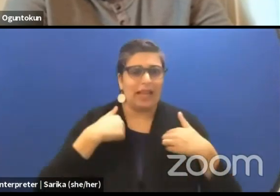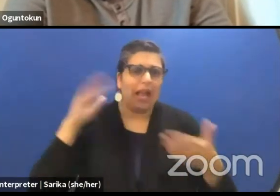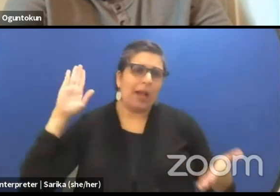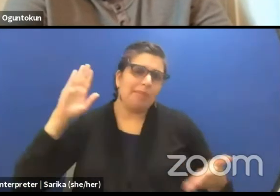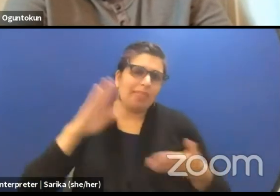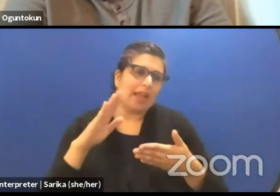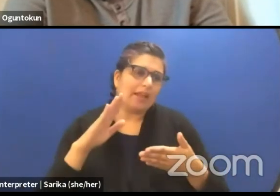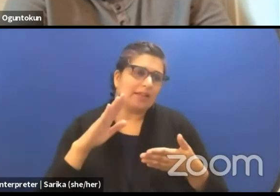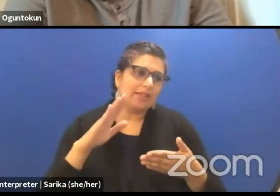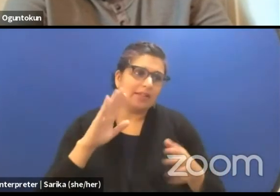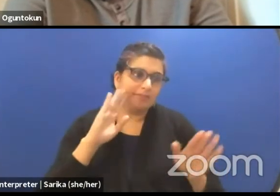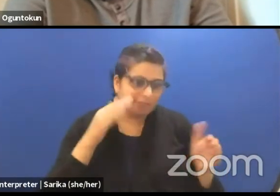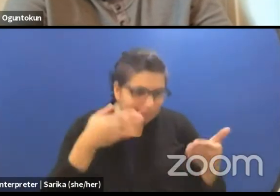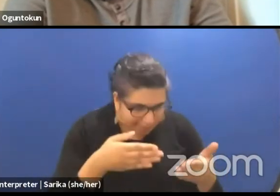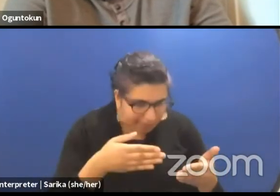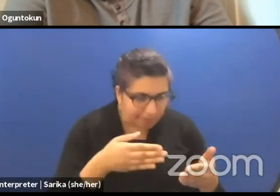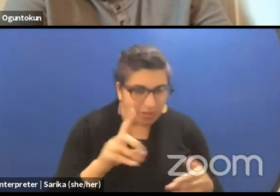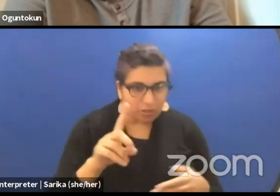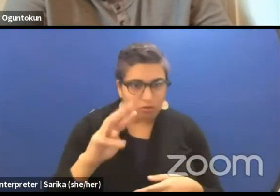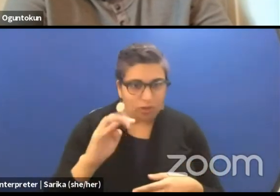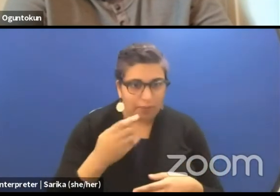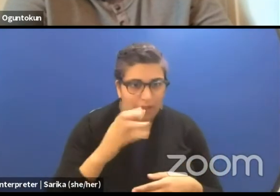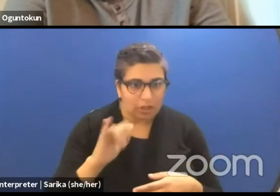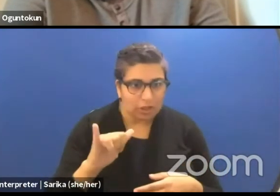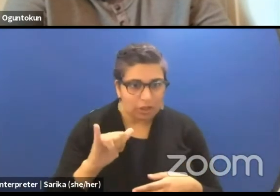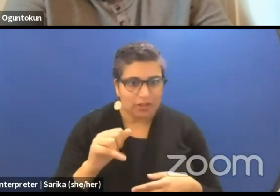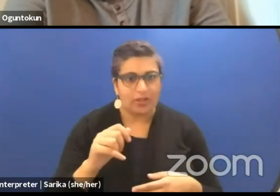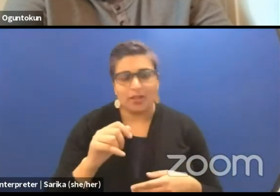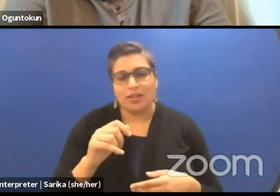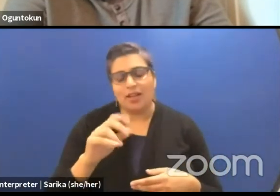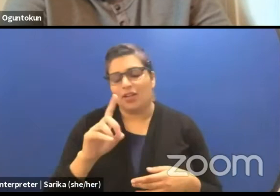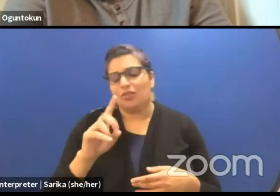that comes and looks almost like this magic person that knows everything